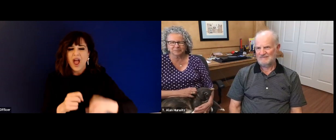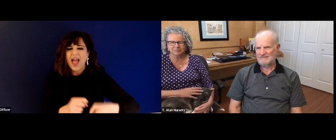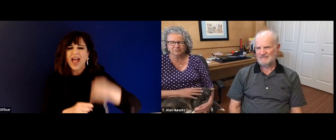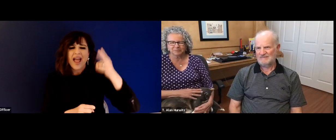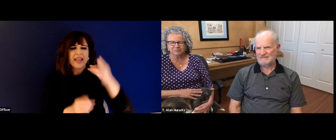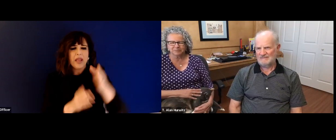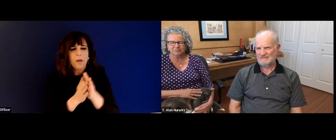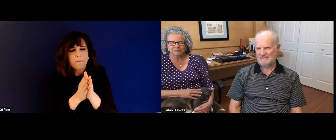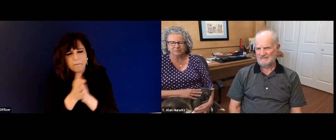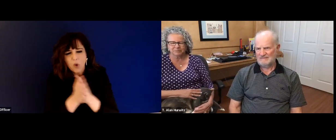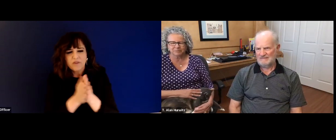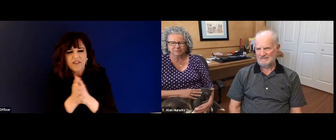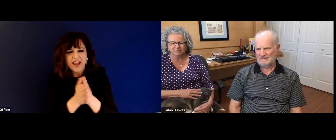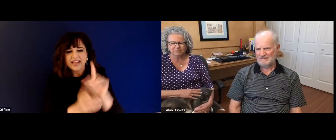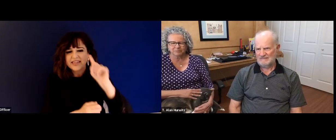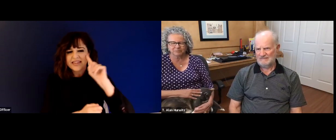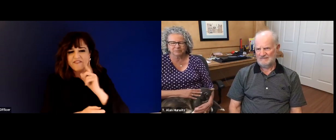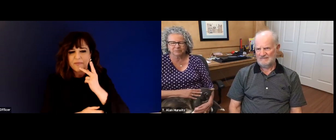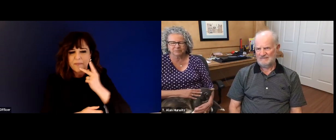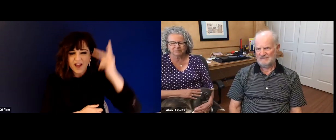student, and alrighty, I could see them together. And it was